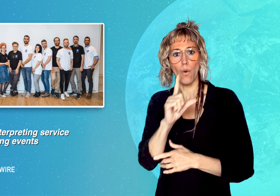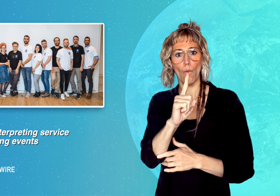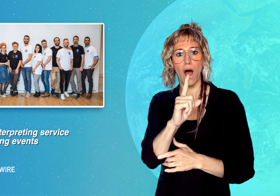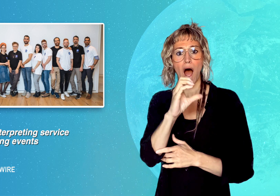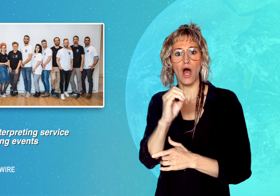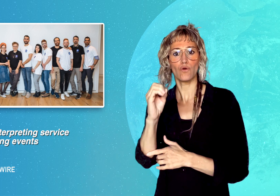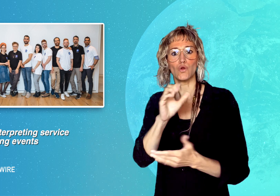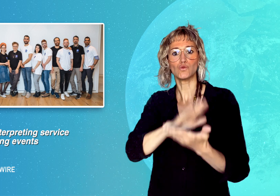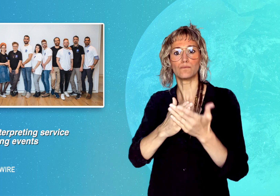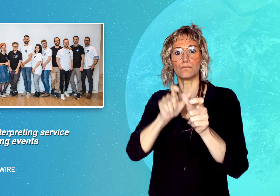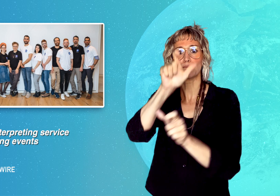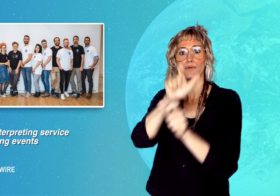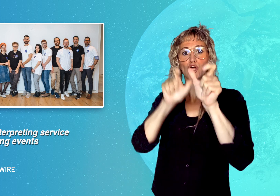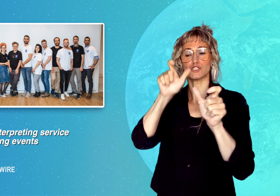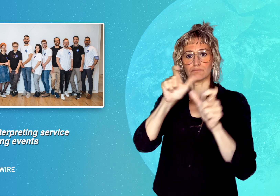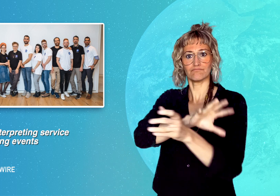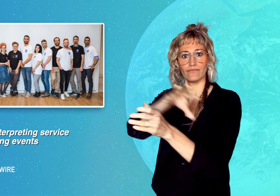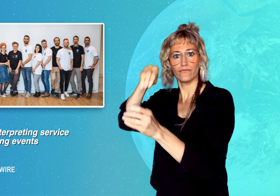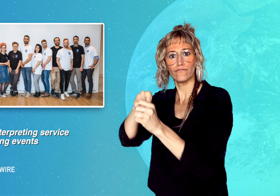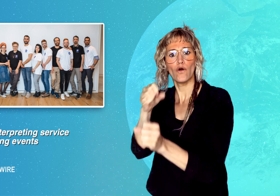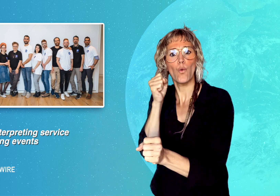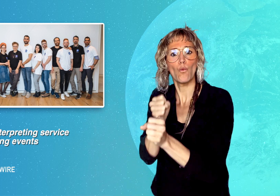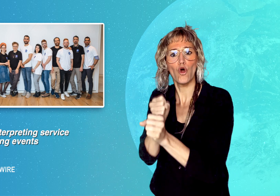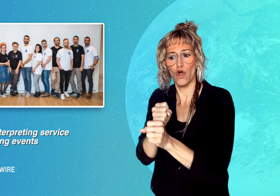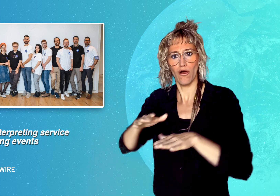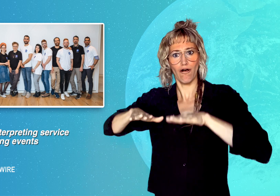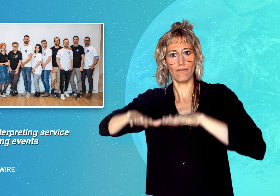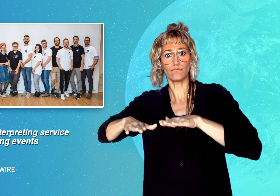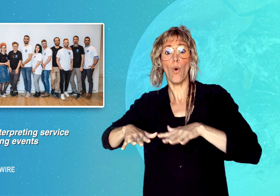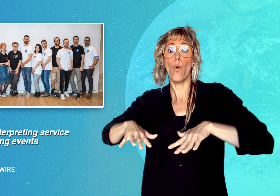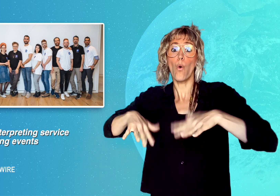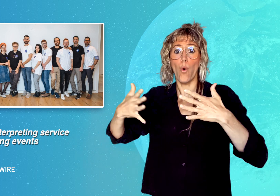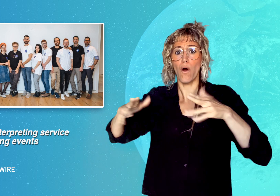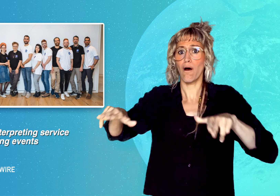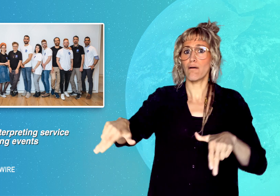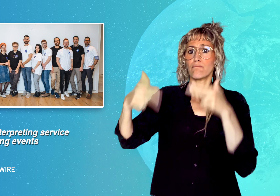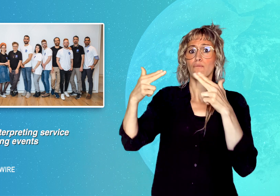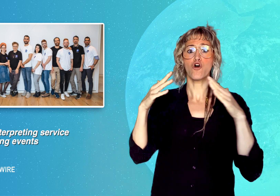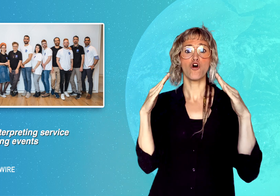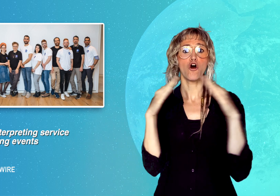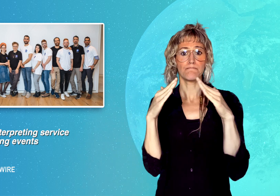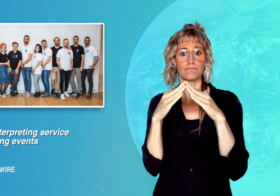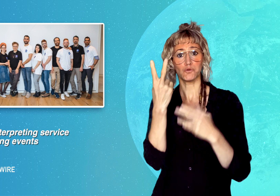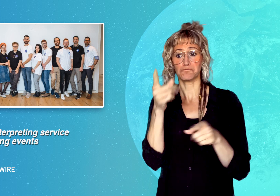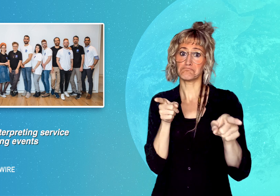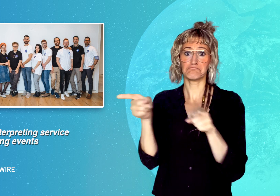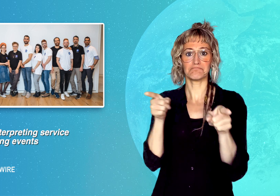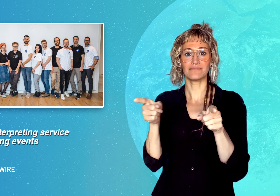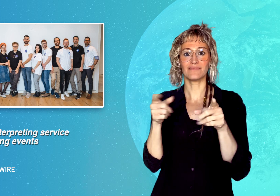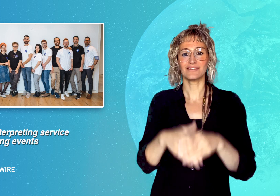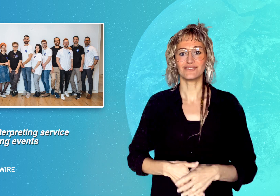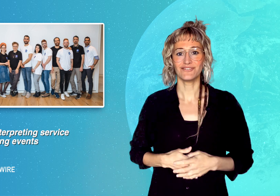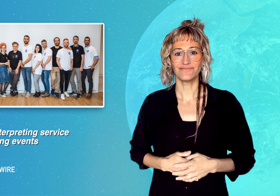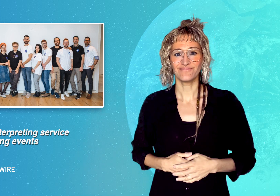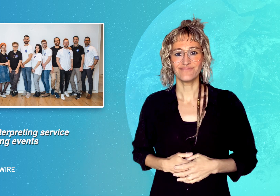in their studio, or even remotely from home.